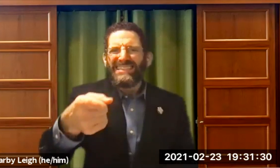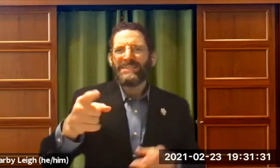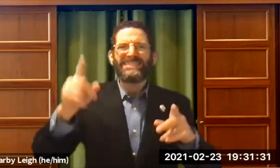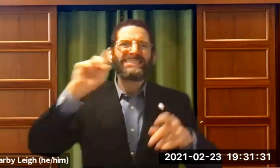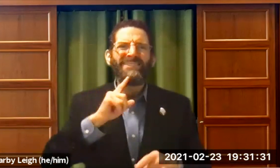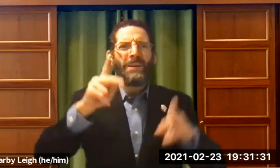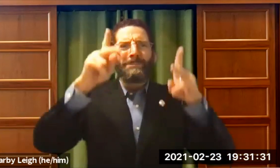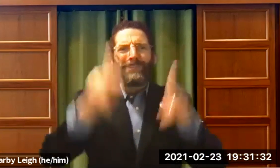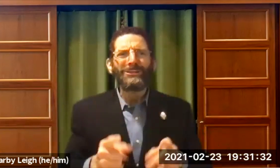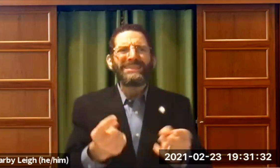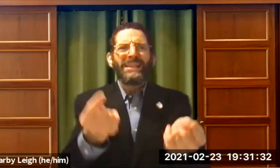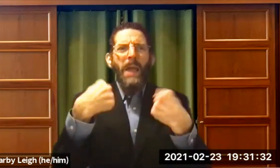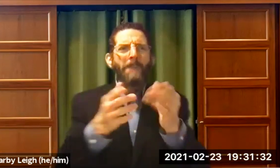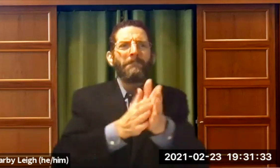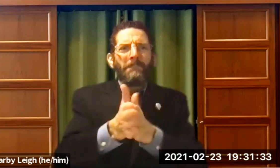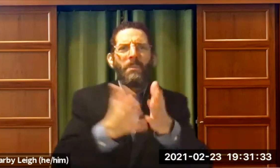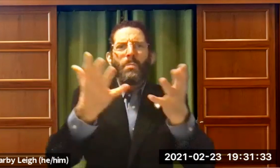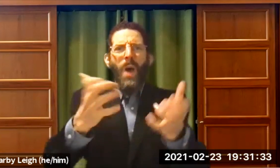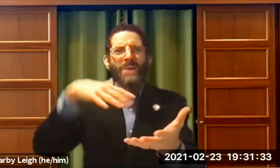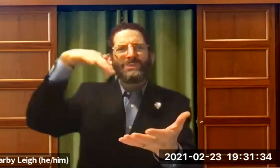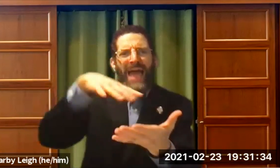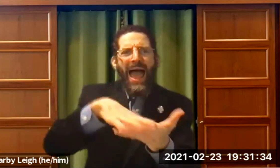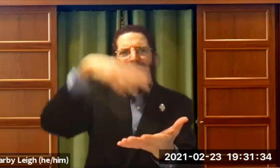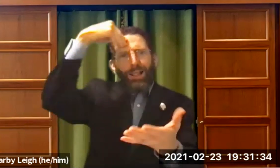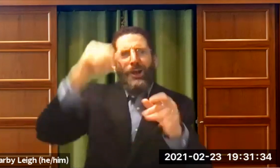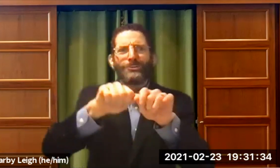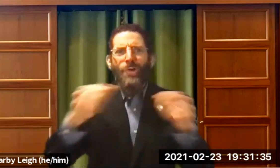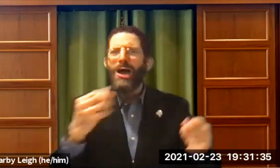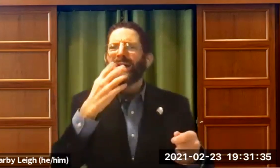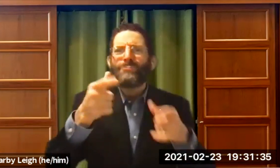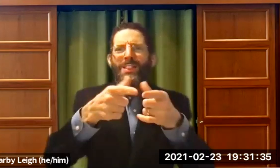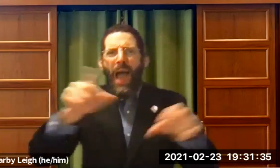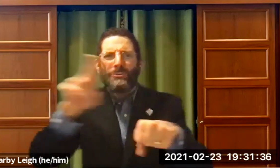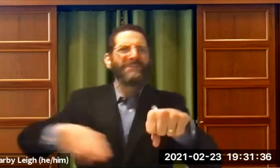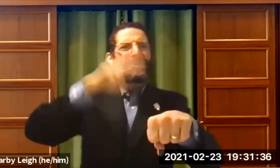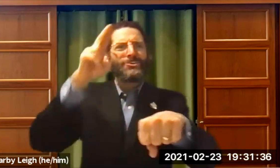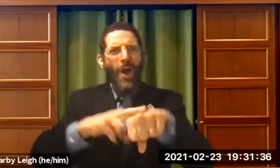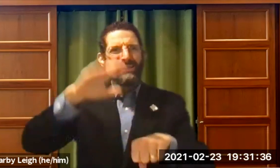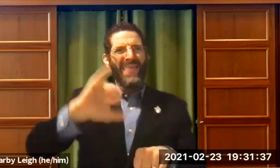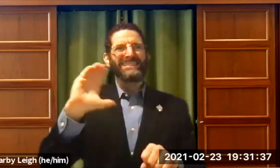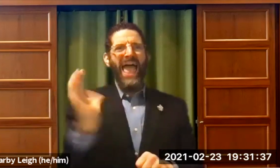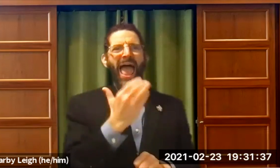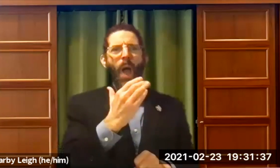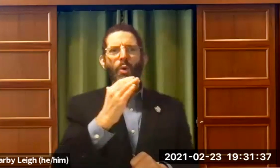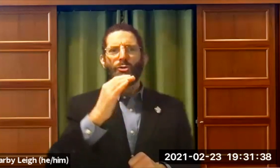Wow, interesting, he's a deaf person coming and he's motivated and he wants to study and learn Torah. A